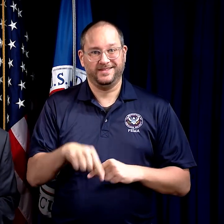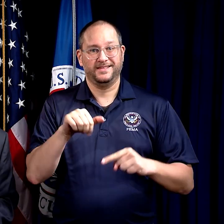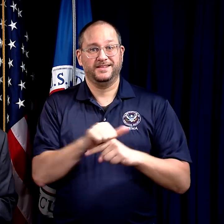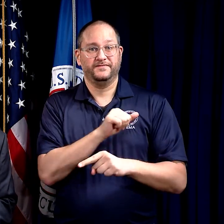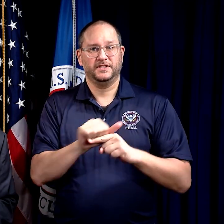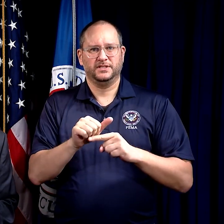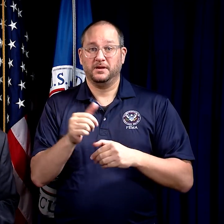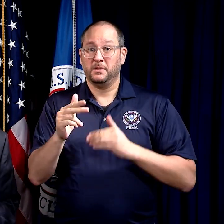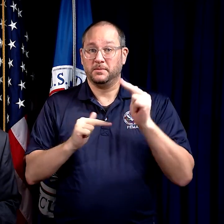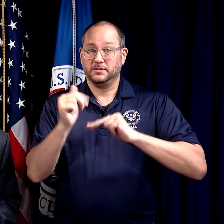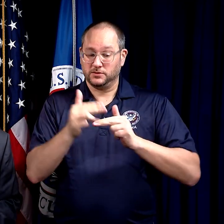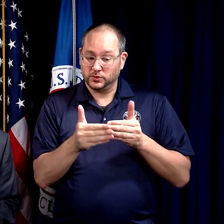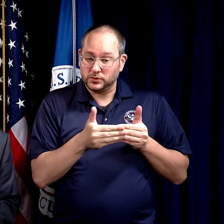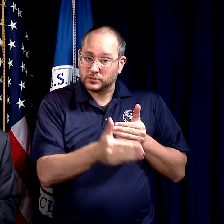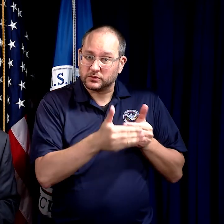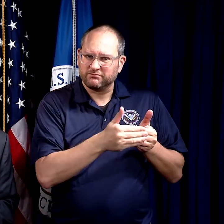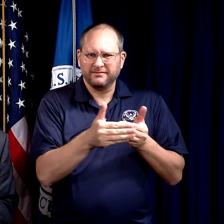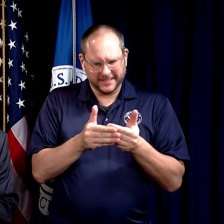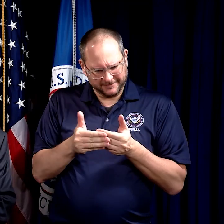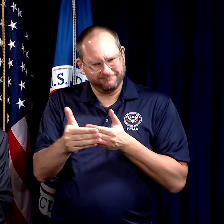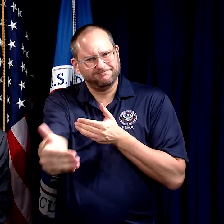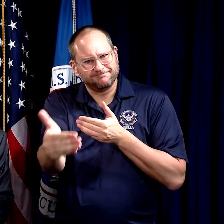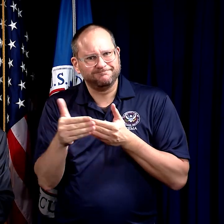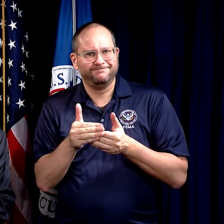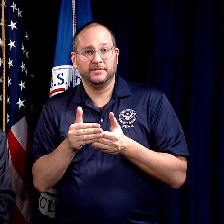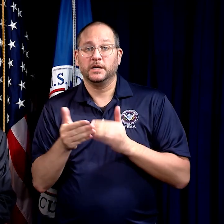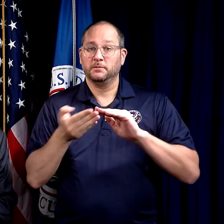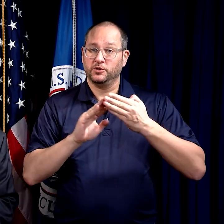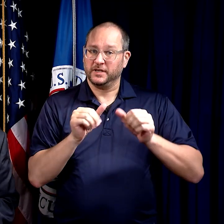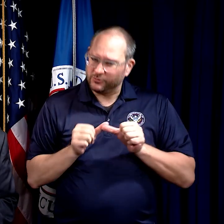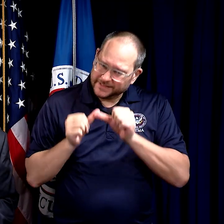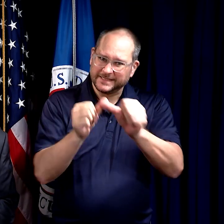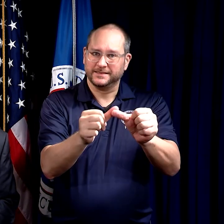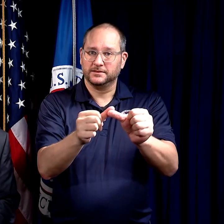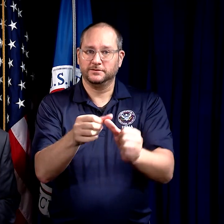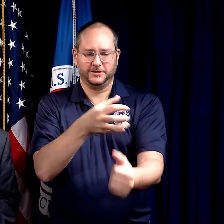This function builds short-term and long-term community resilience,